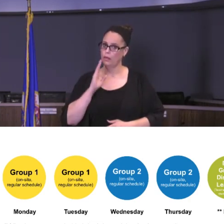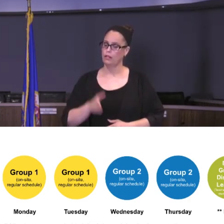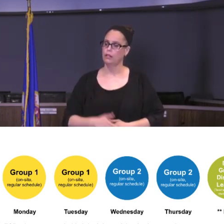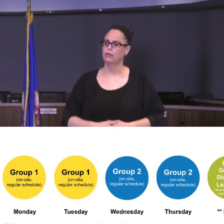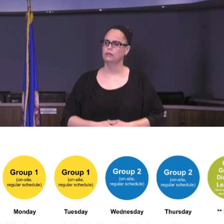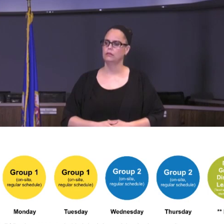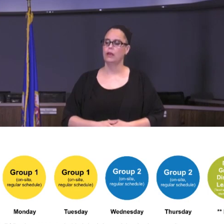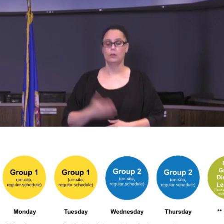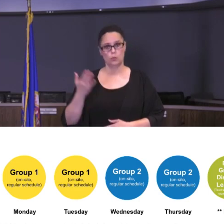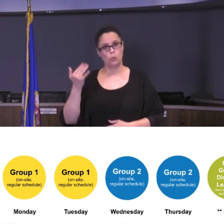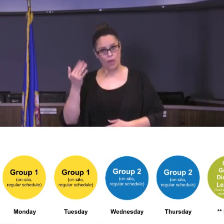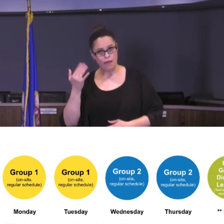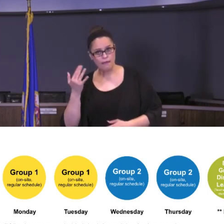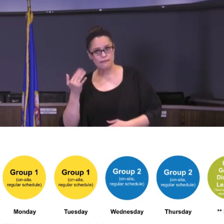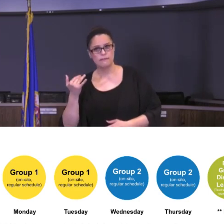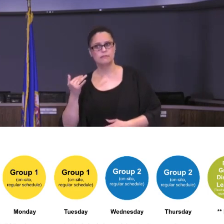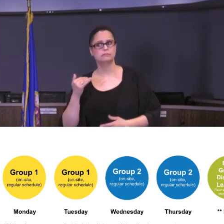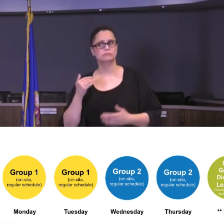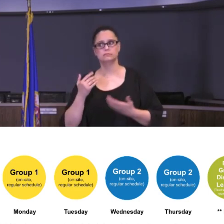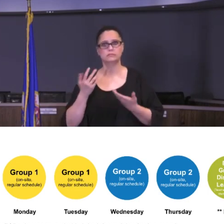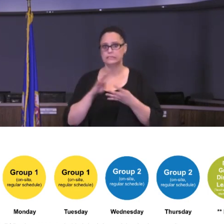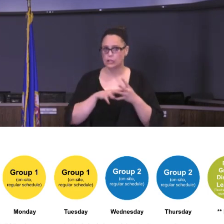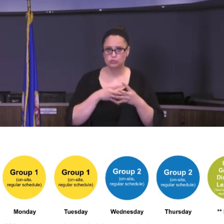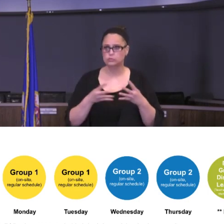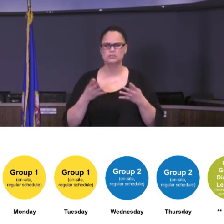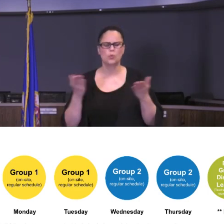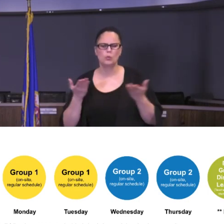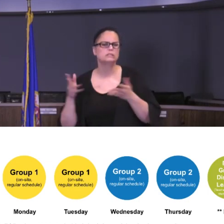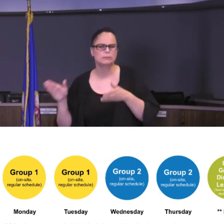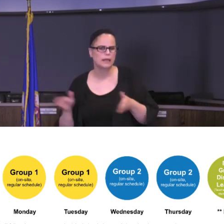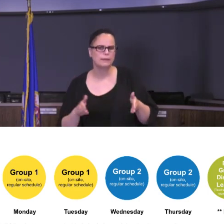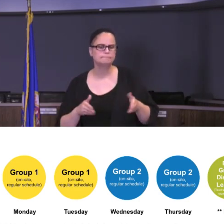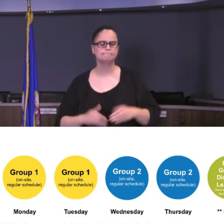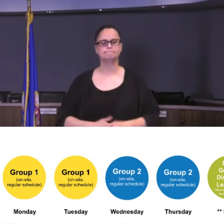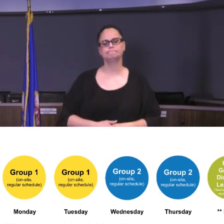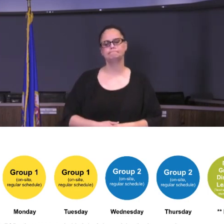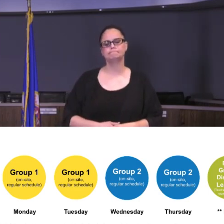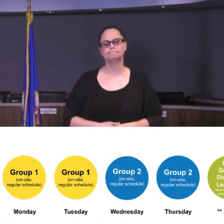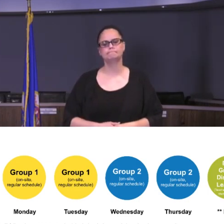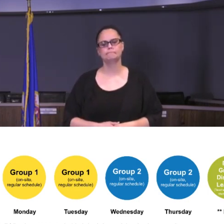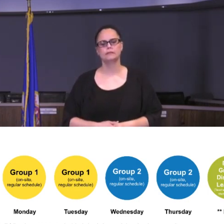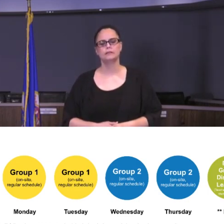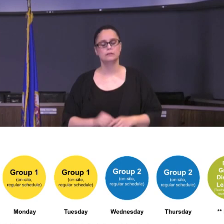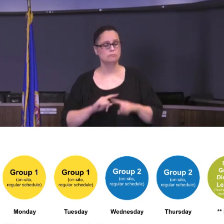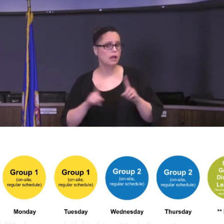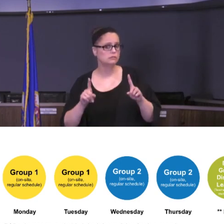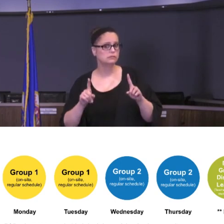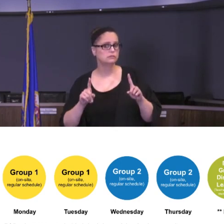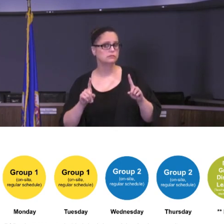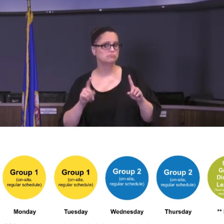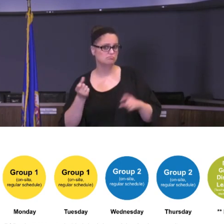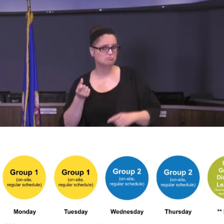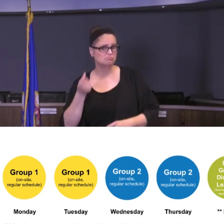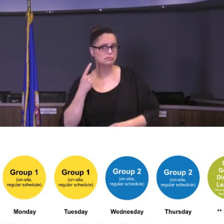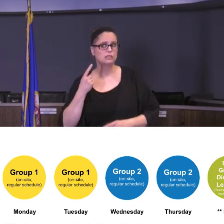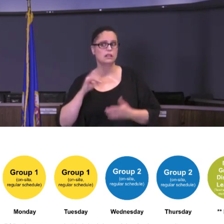be the case with our schedules and what we're planning. But I also want to make a key differentiation. Distance learning as we knew it